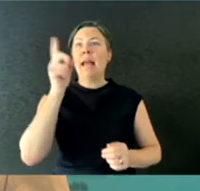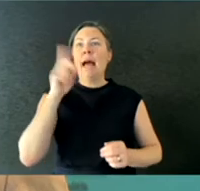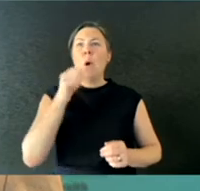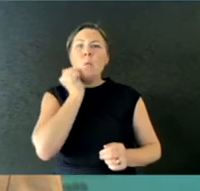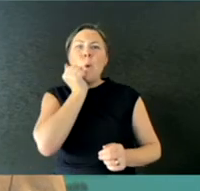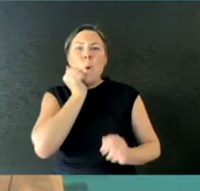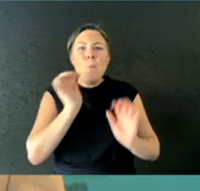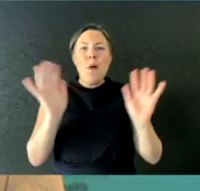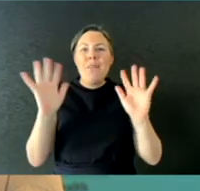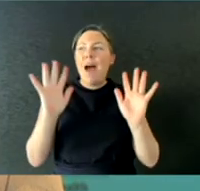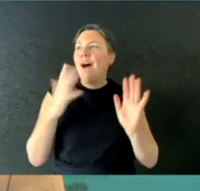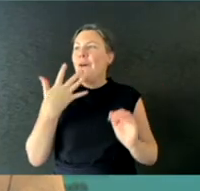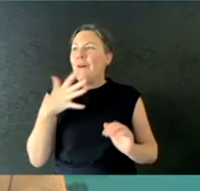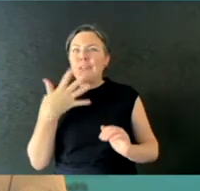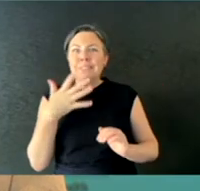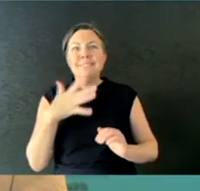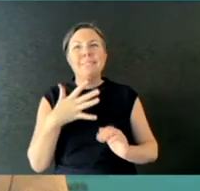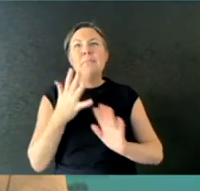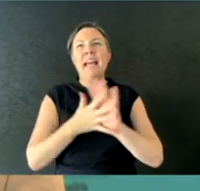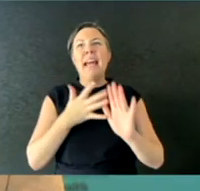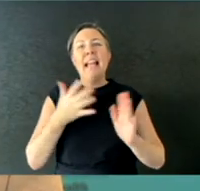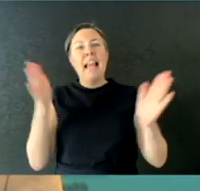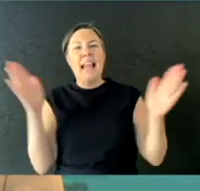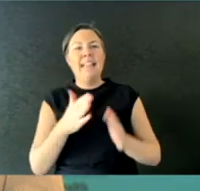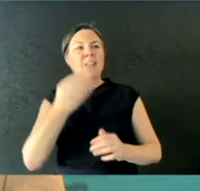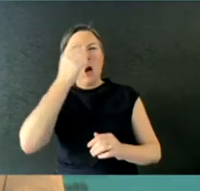So I think- to sum up I think there's going to be a natural decrease in the number of